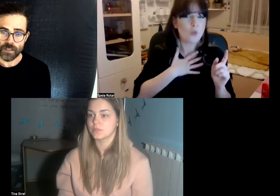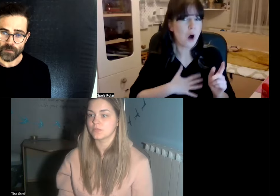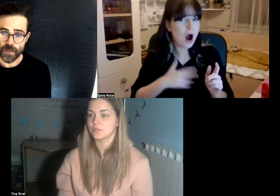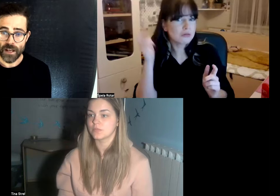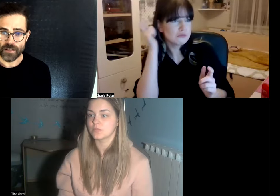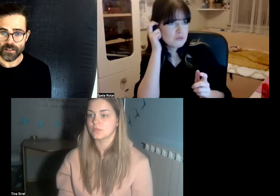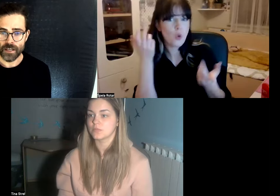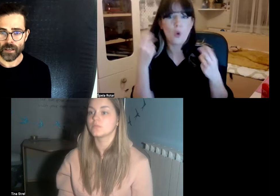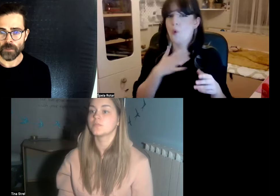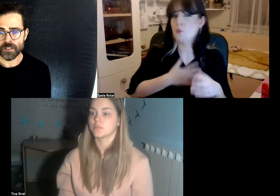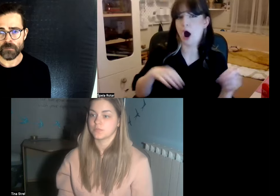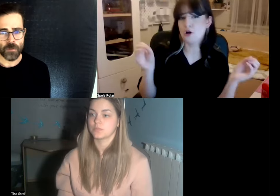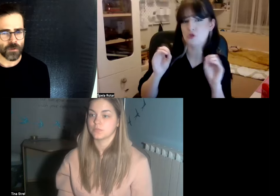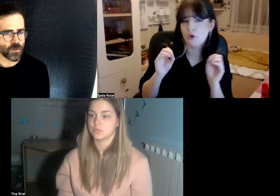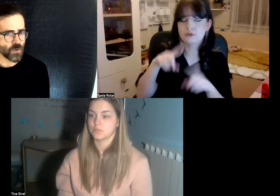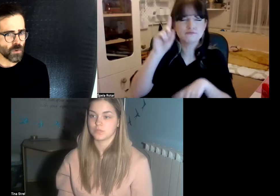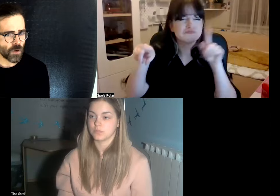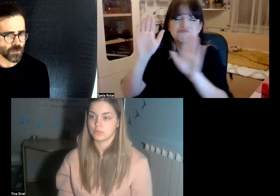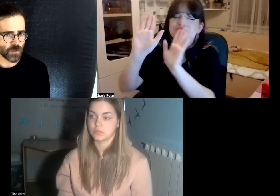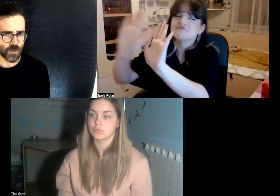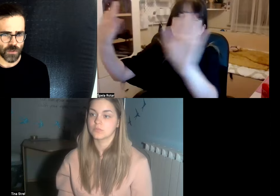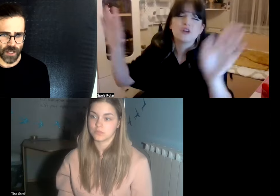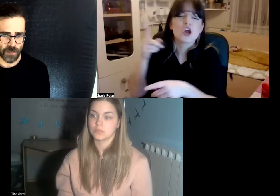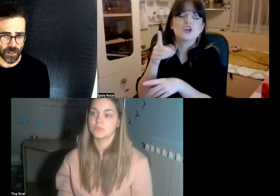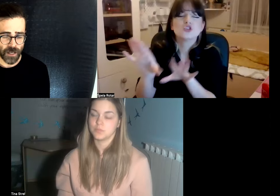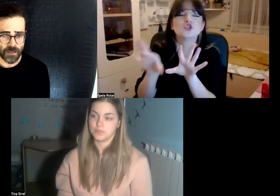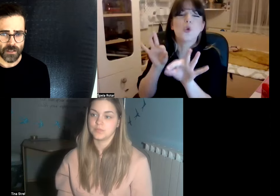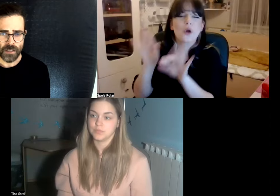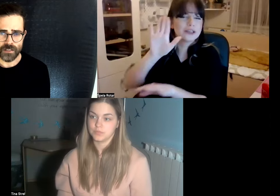Spelca is saying I mean some people do want to use a hearing aid